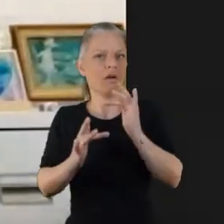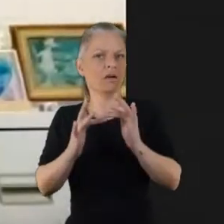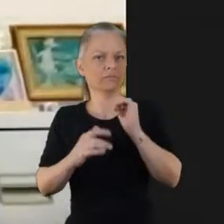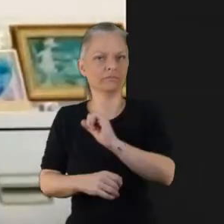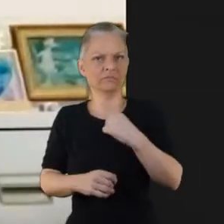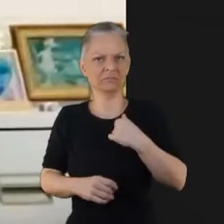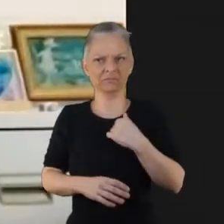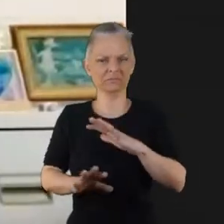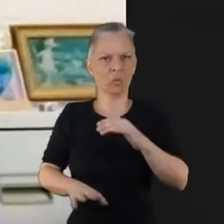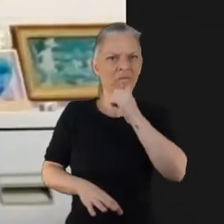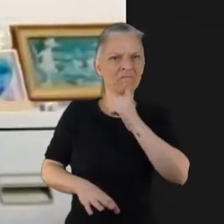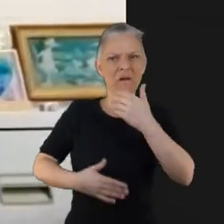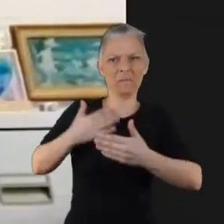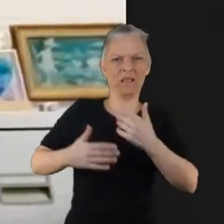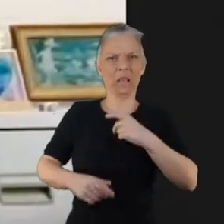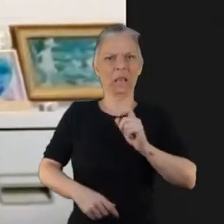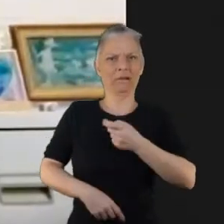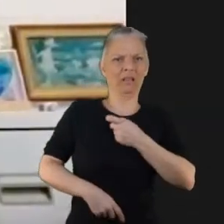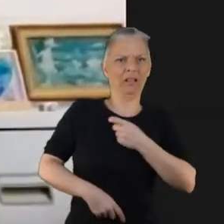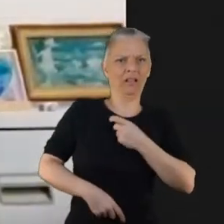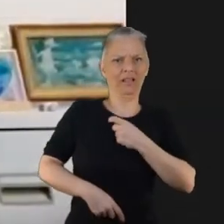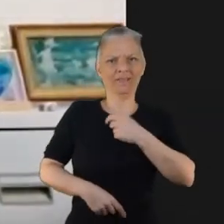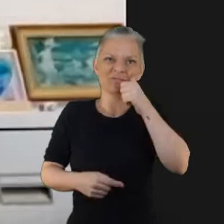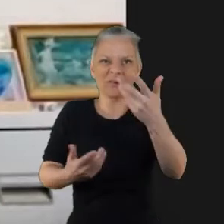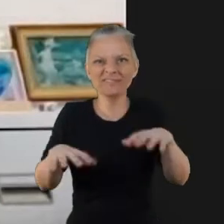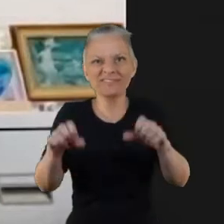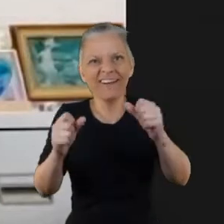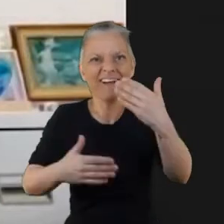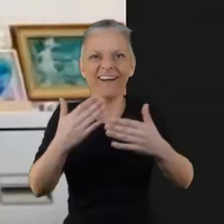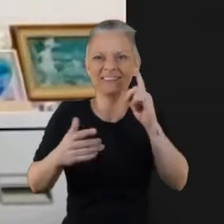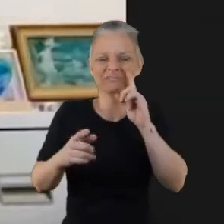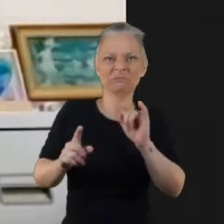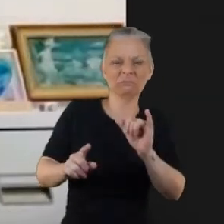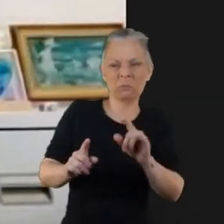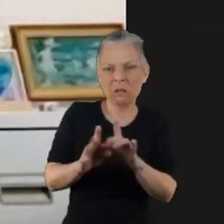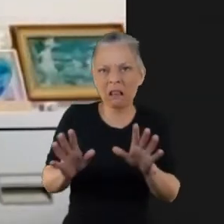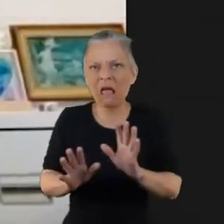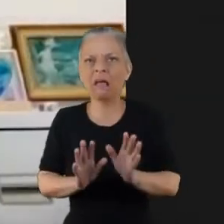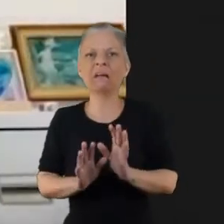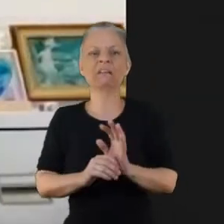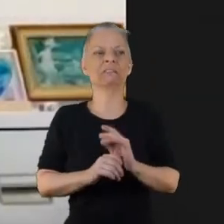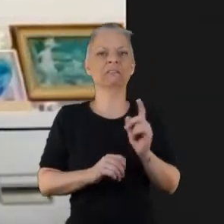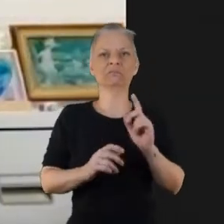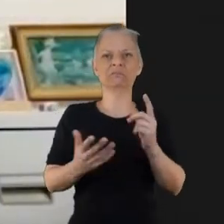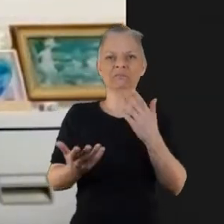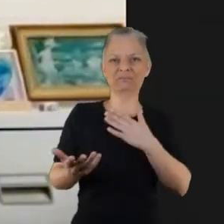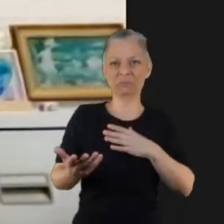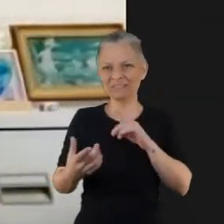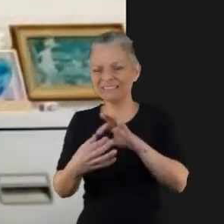I think as well that could see how valuable lived experiences, we were all sort of interested in and not wanting to get it wrong somehow.